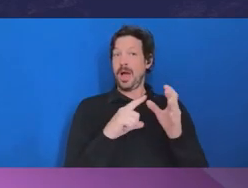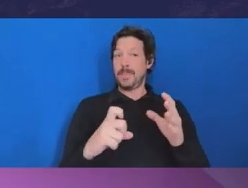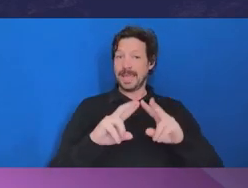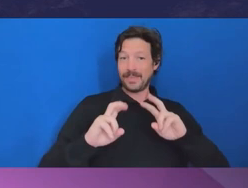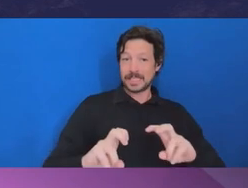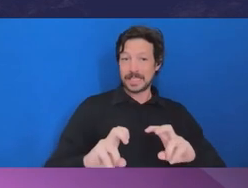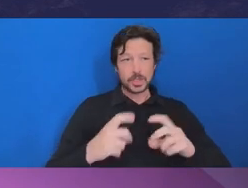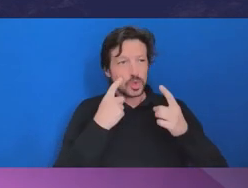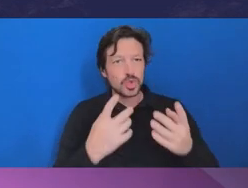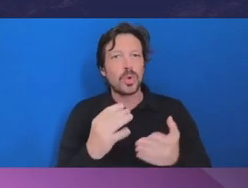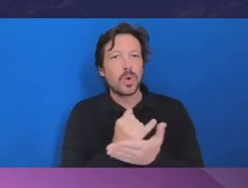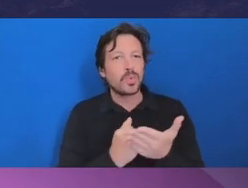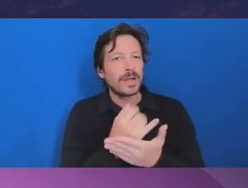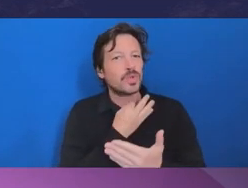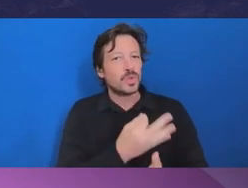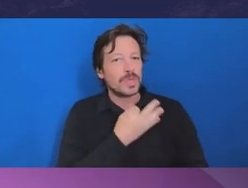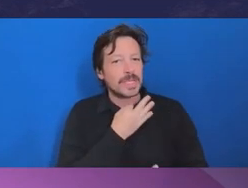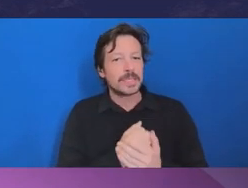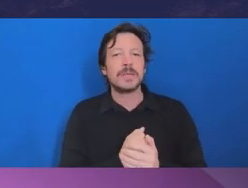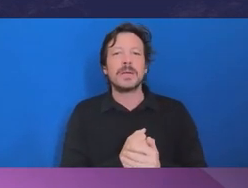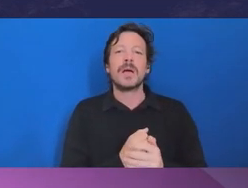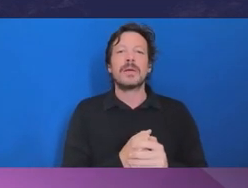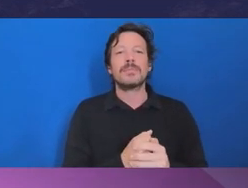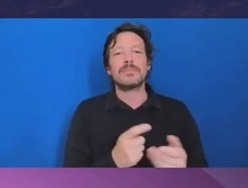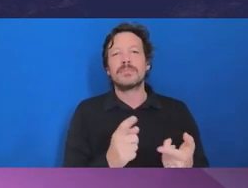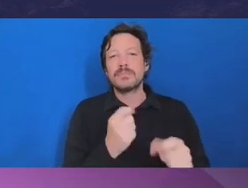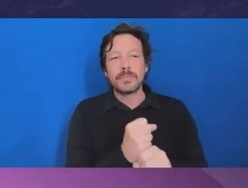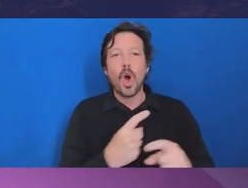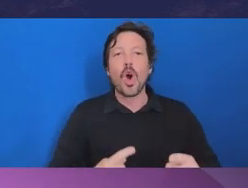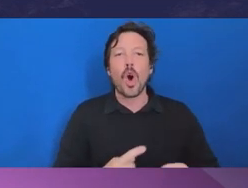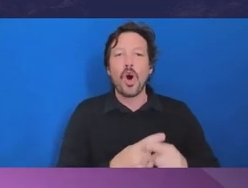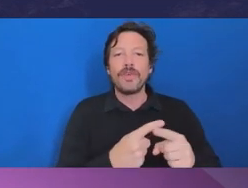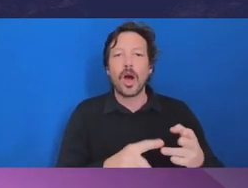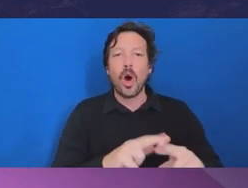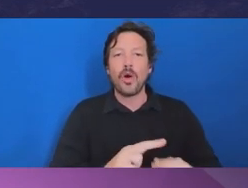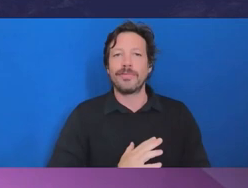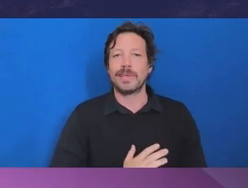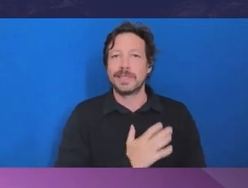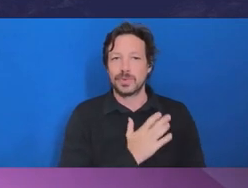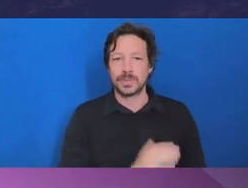associated with conflicts of interest within the public sector. What are your views on failures to declare